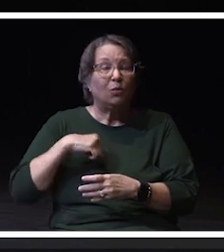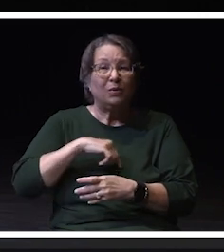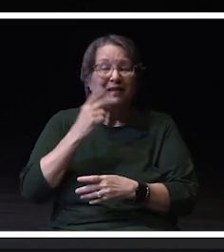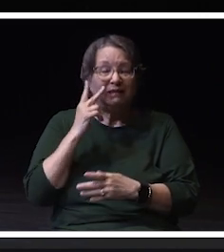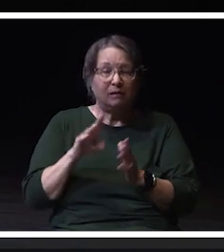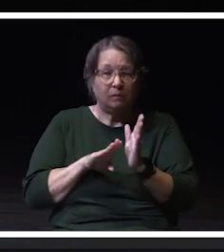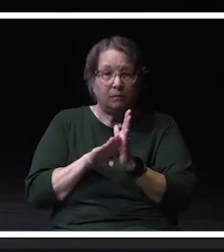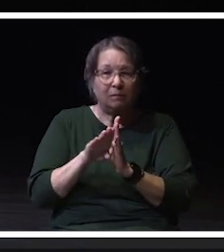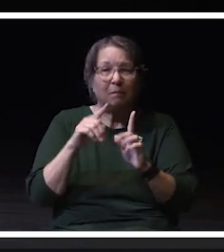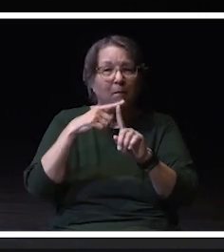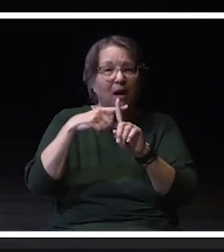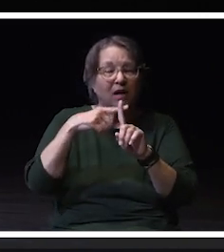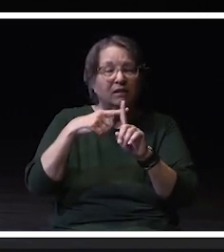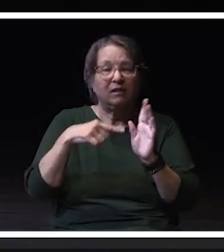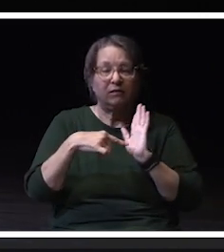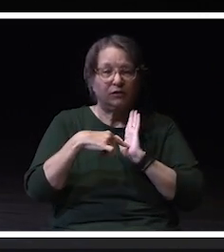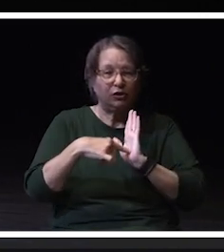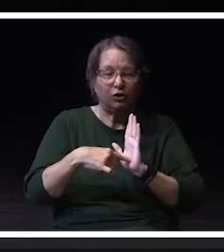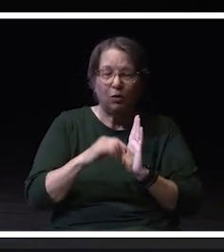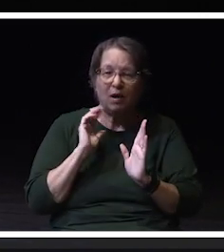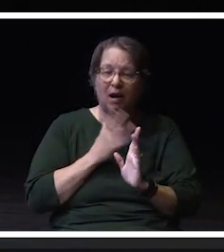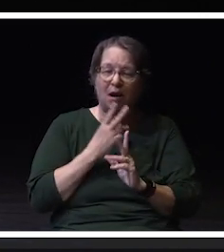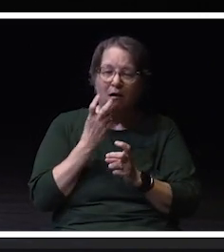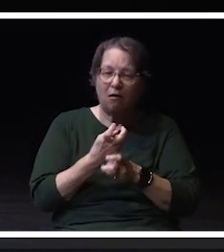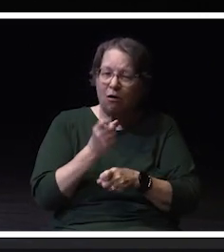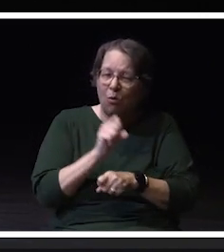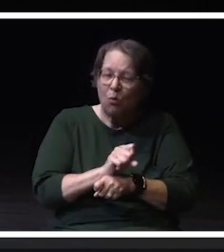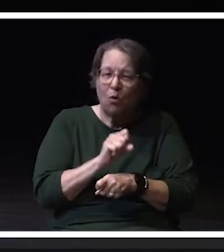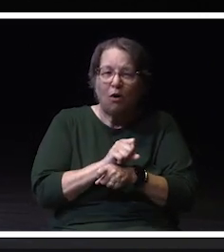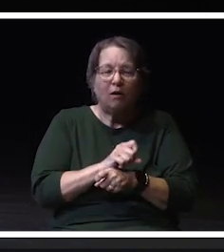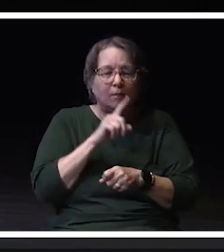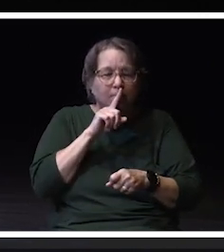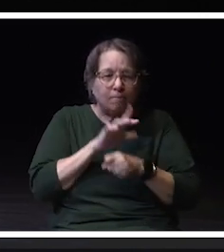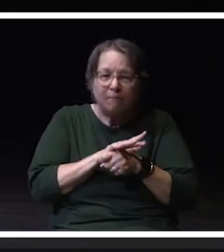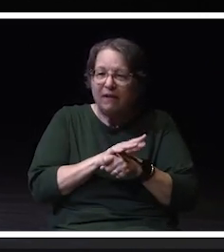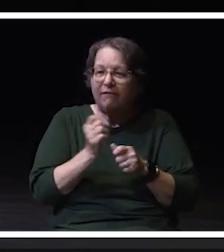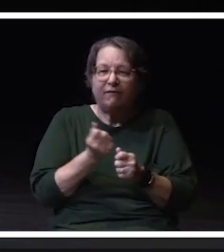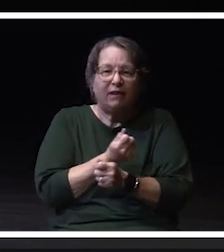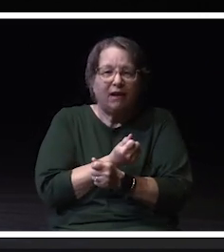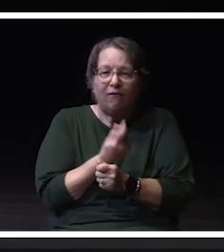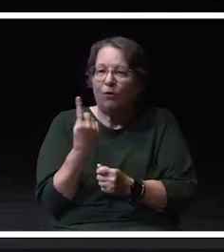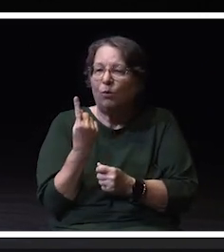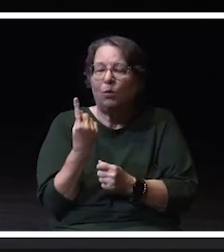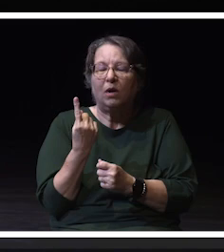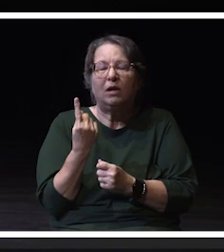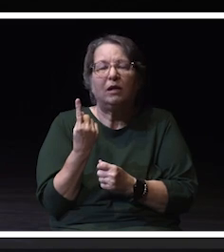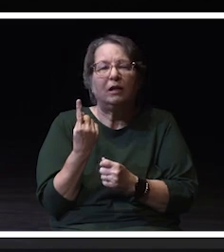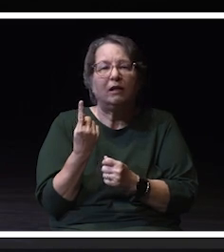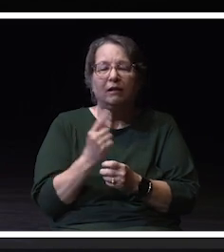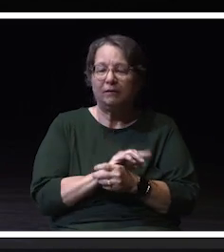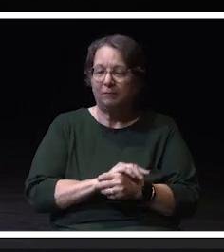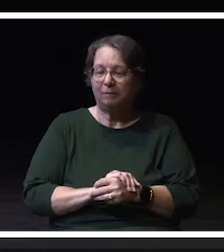reflecting the hard work and dedication of everybody, everyone involved.